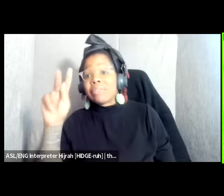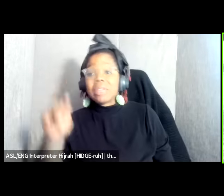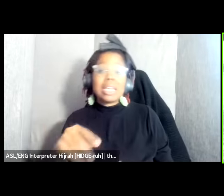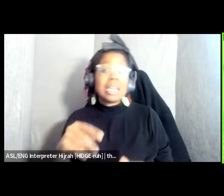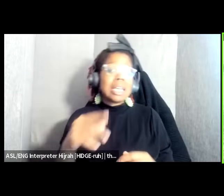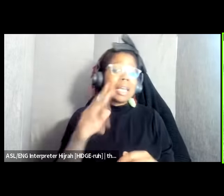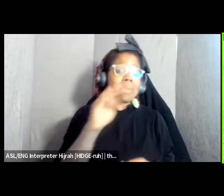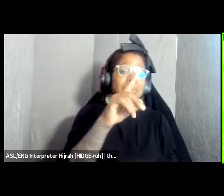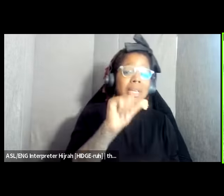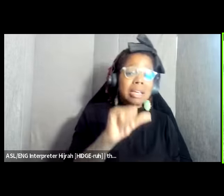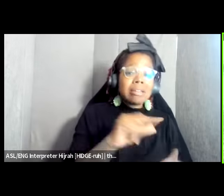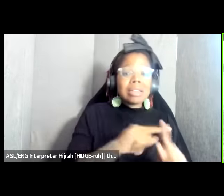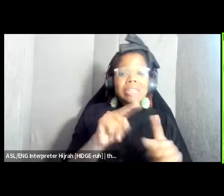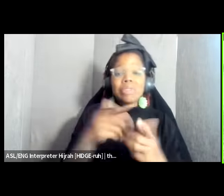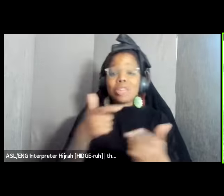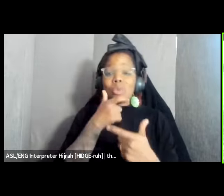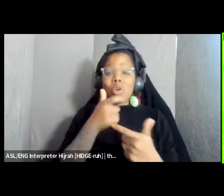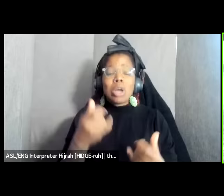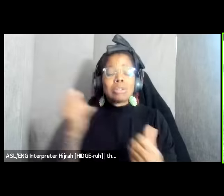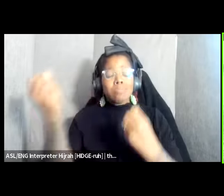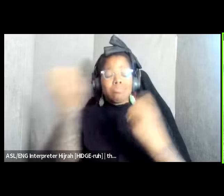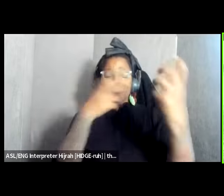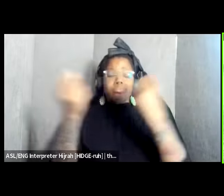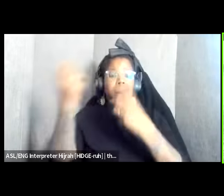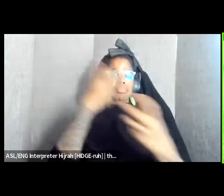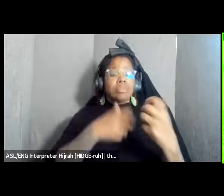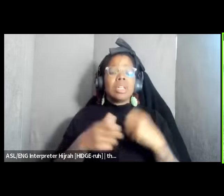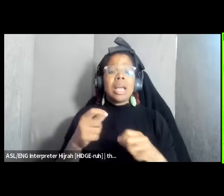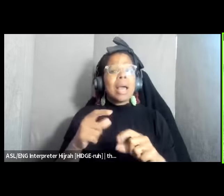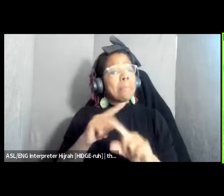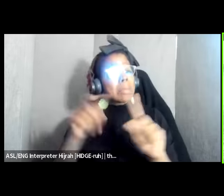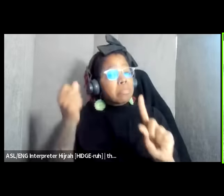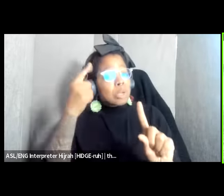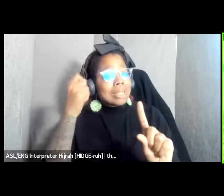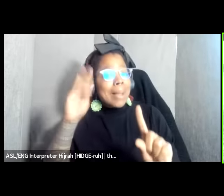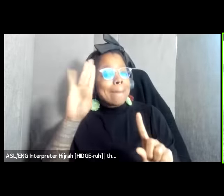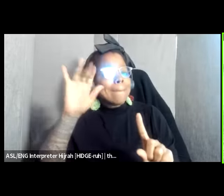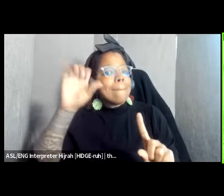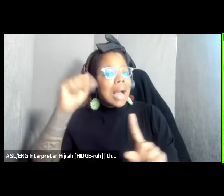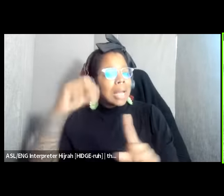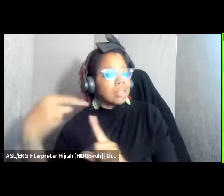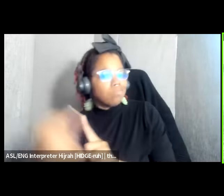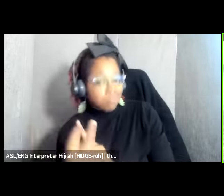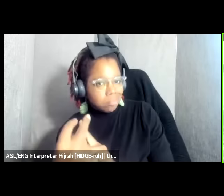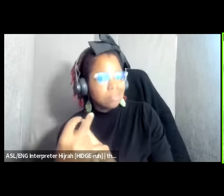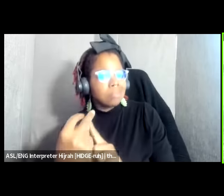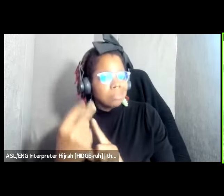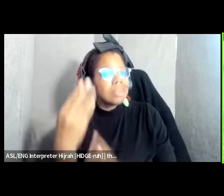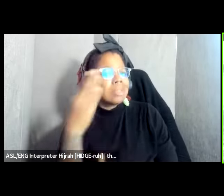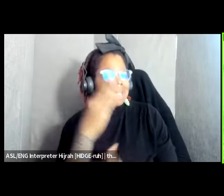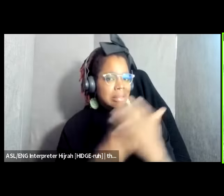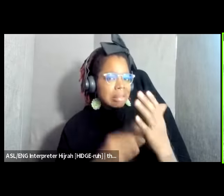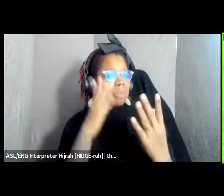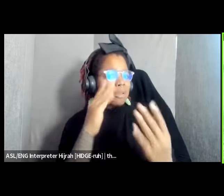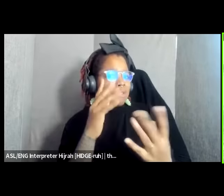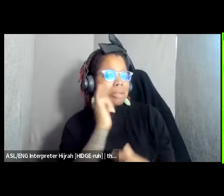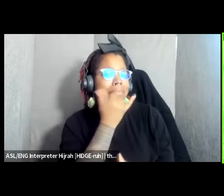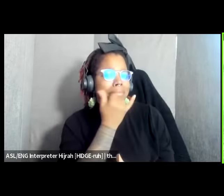that we are receiving is incredibly biased and is spreading dis and misinformation one that